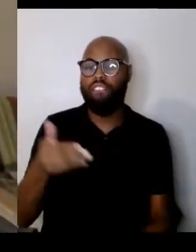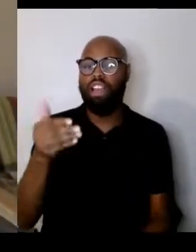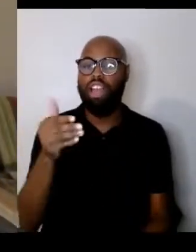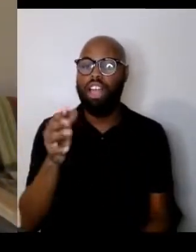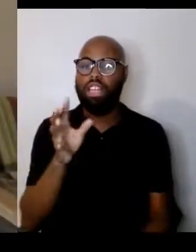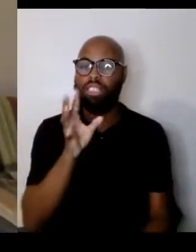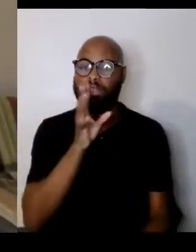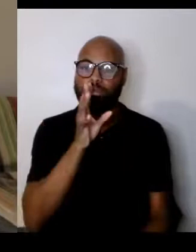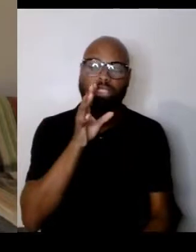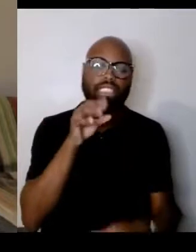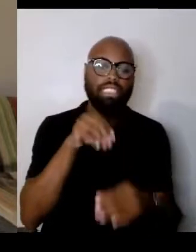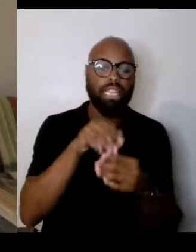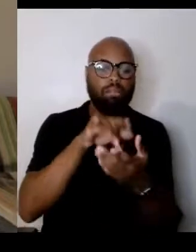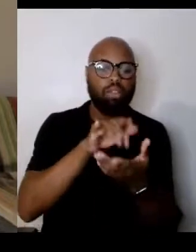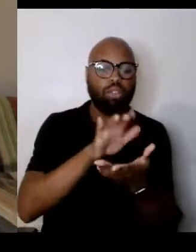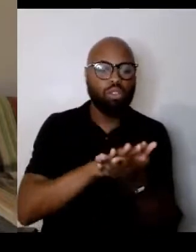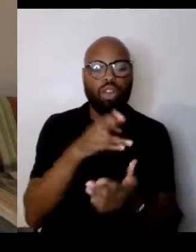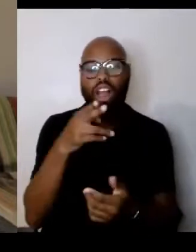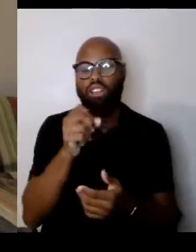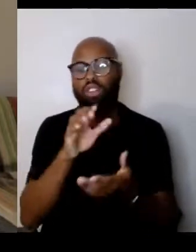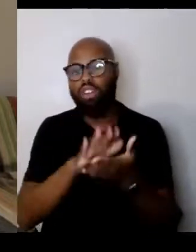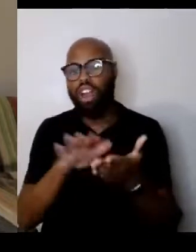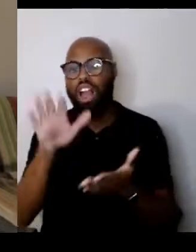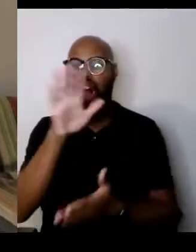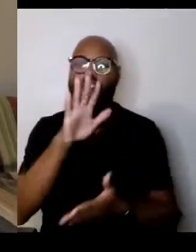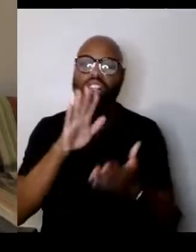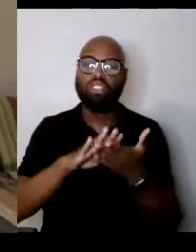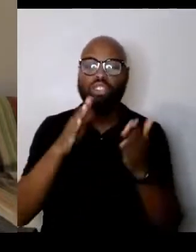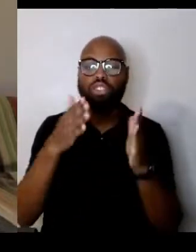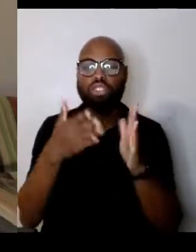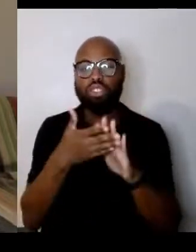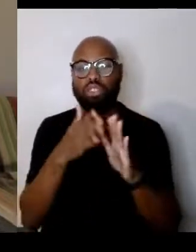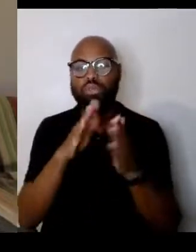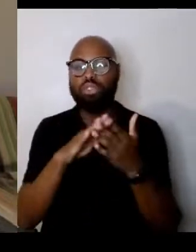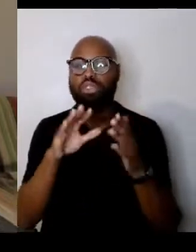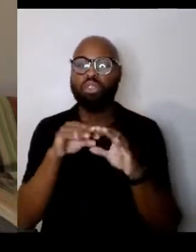high schools, colleges, community organizations and whatnot.